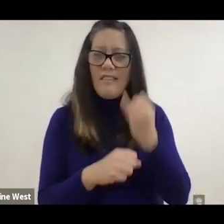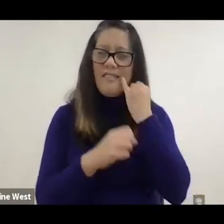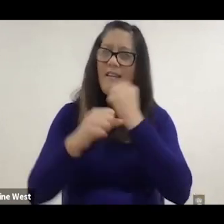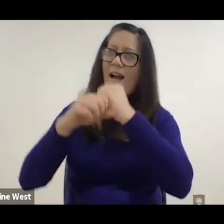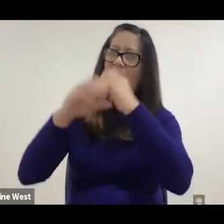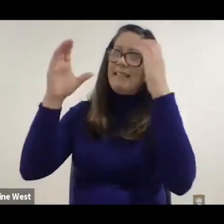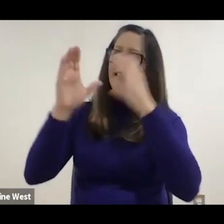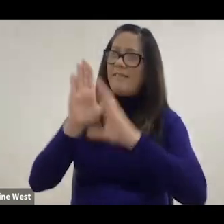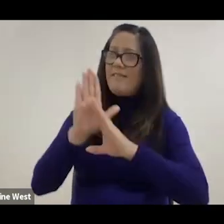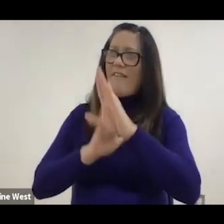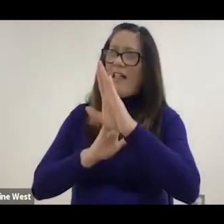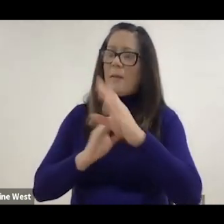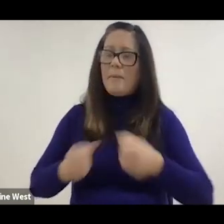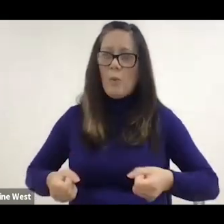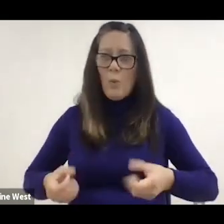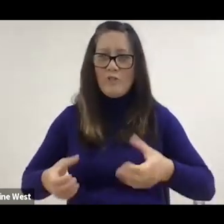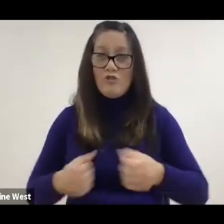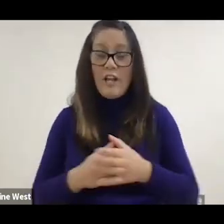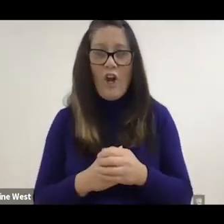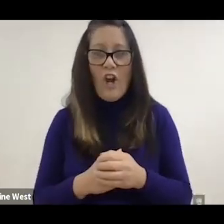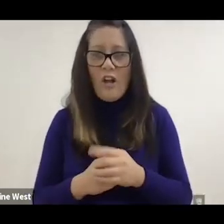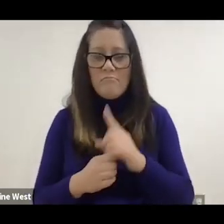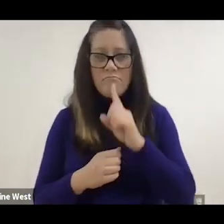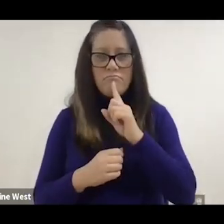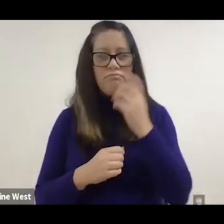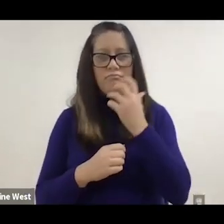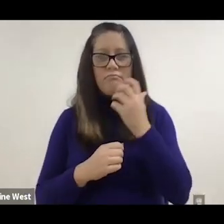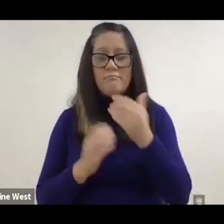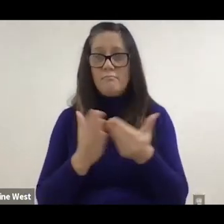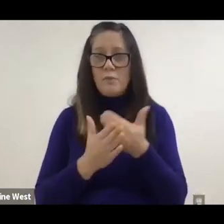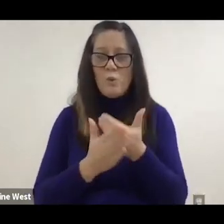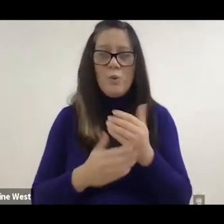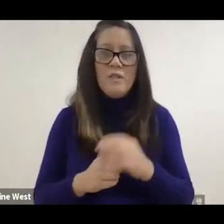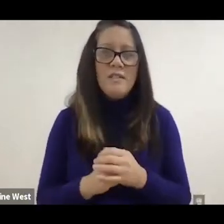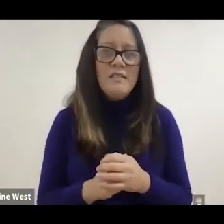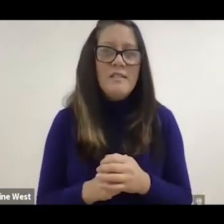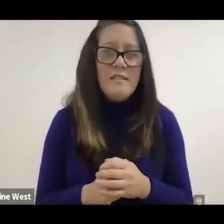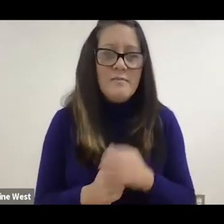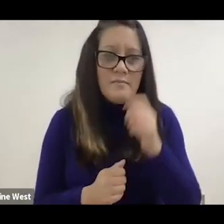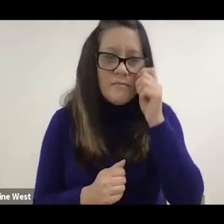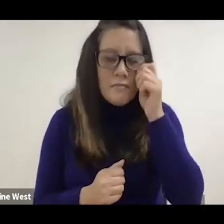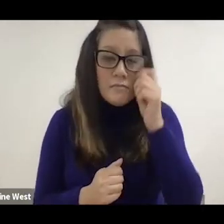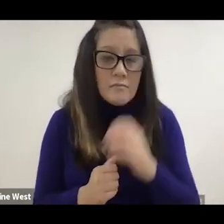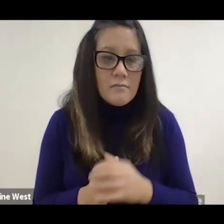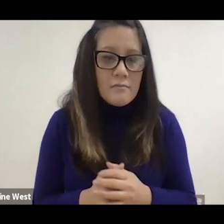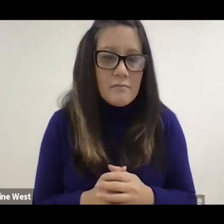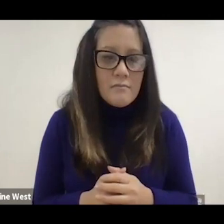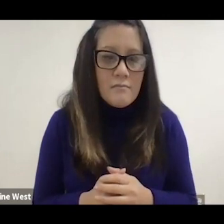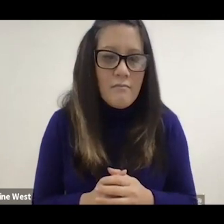that we had of developing this chair which would truly be revolutionary Gordon image and less.